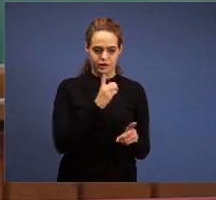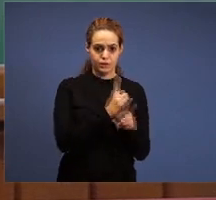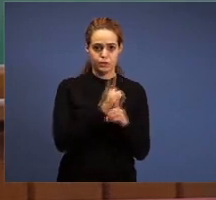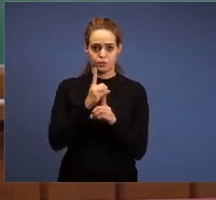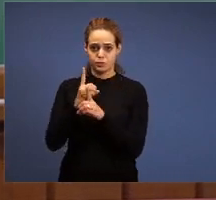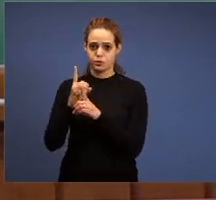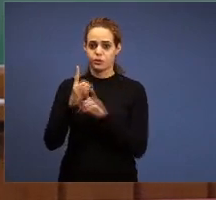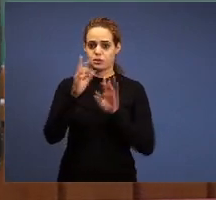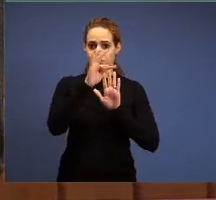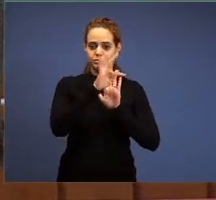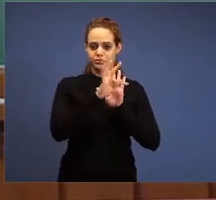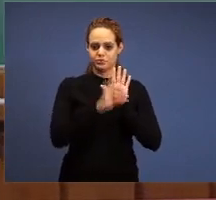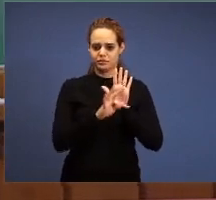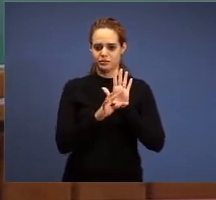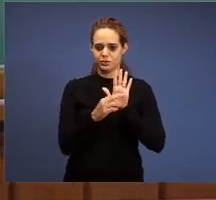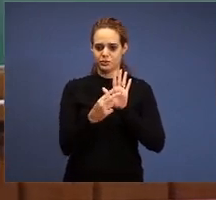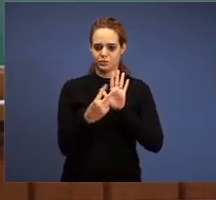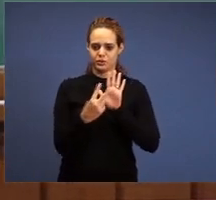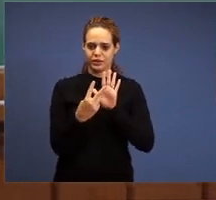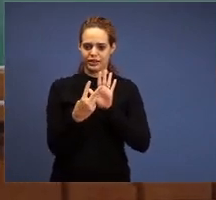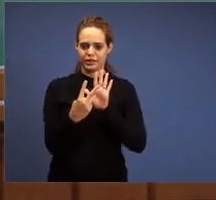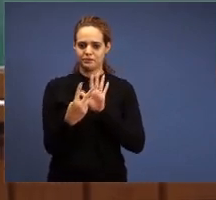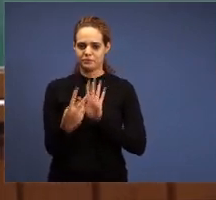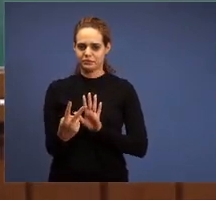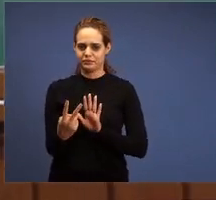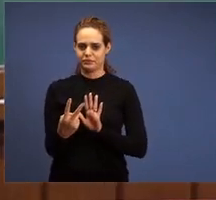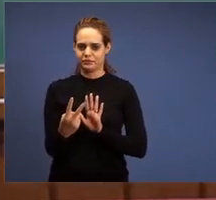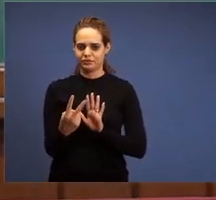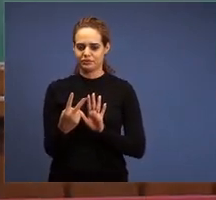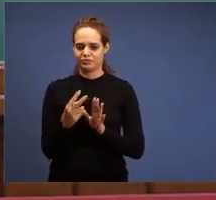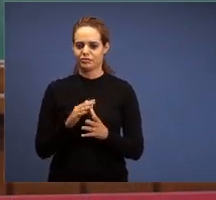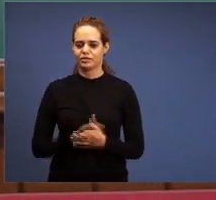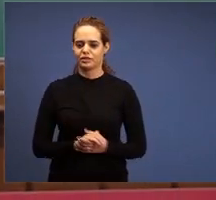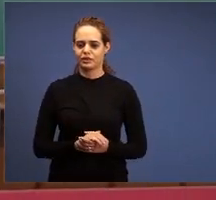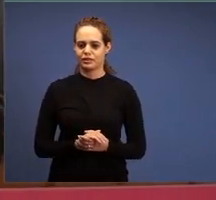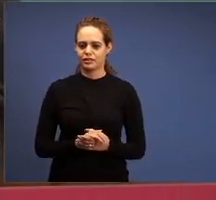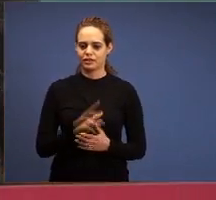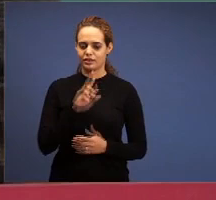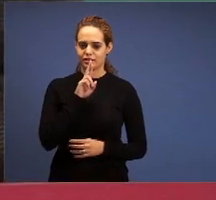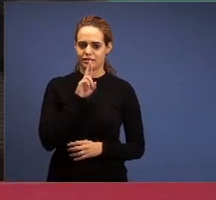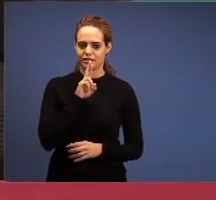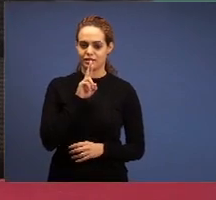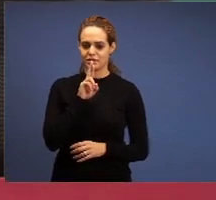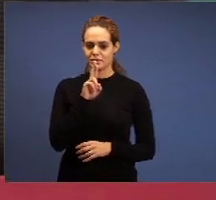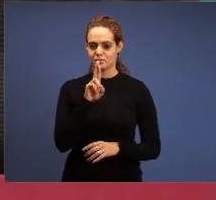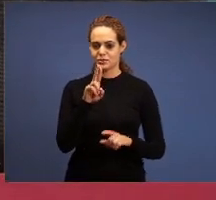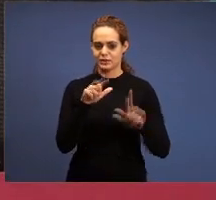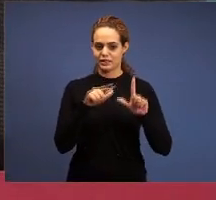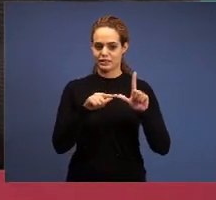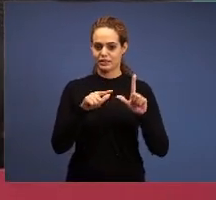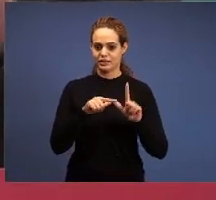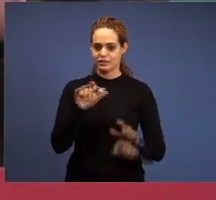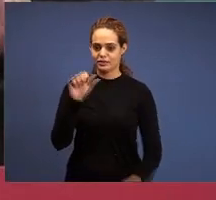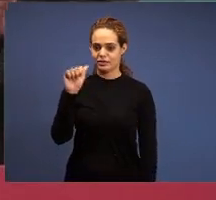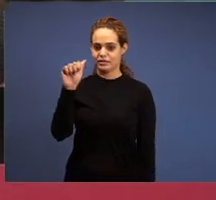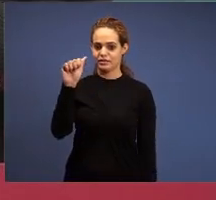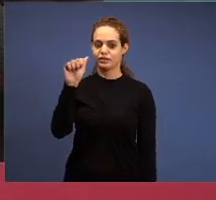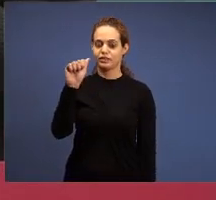brethren have found the answer of letter ‘’A’’: answer with the biblical text in each letter;